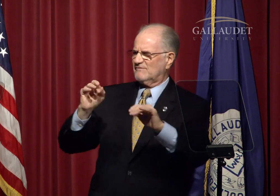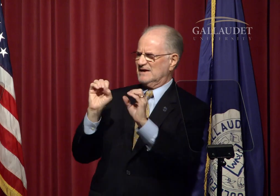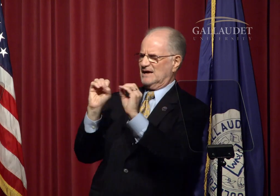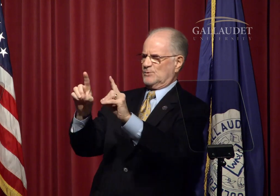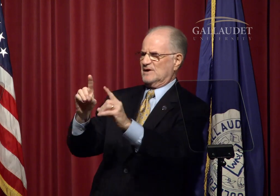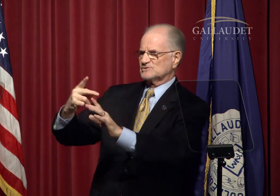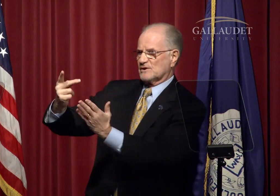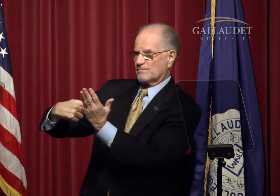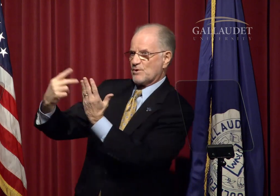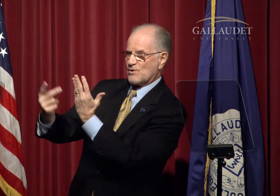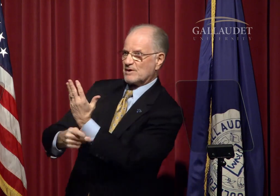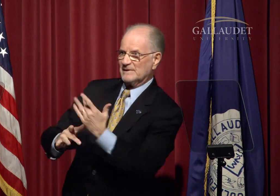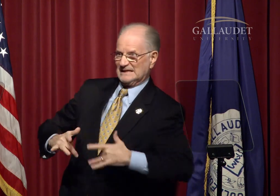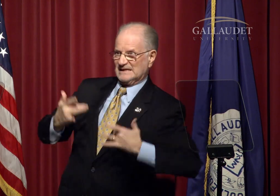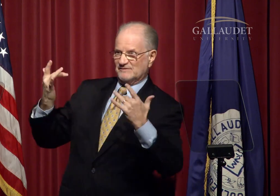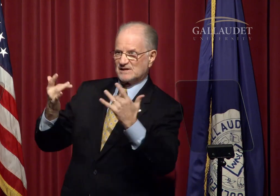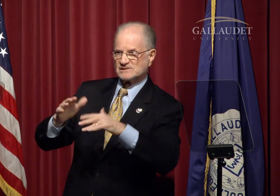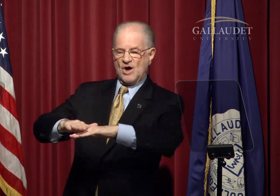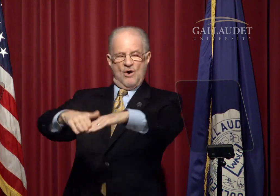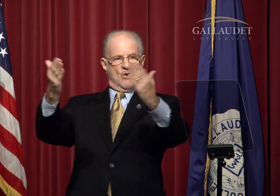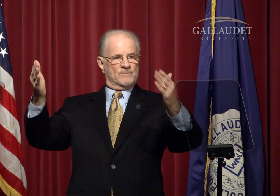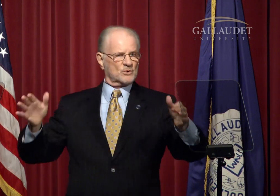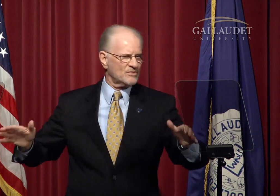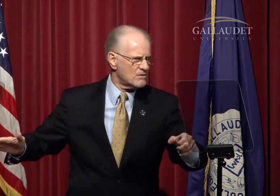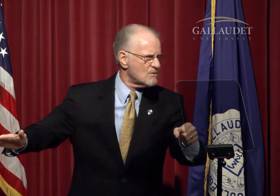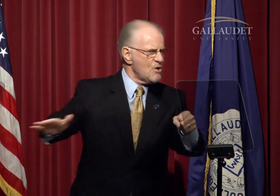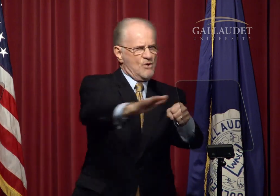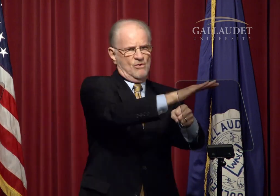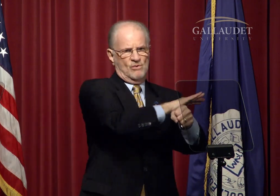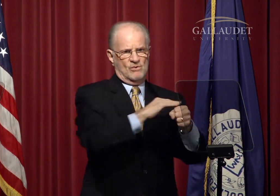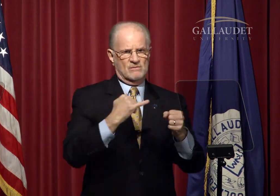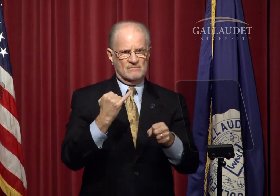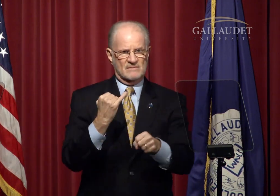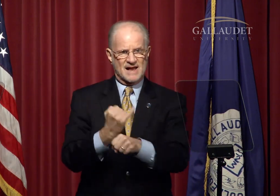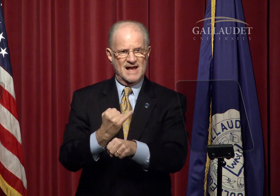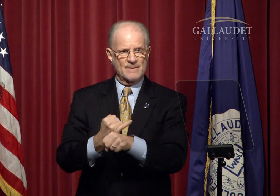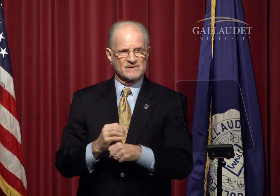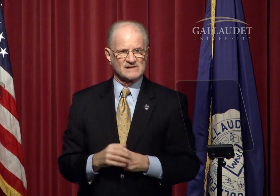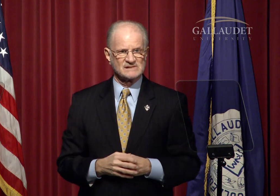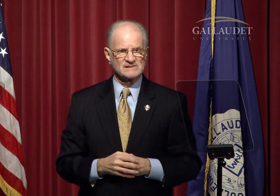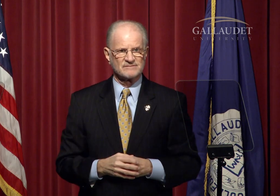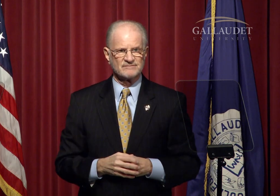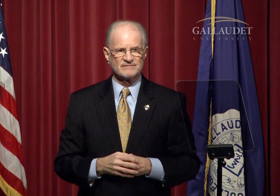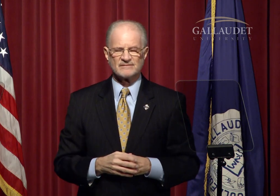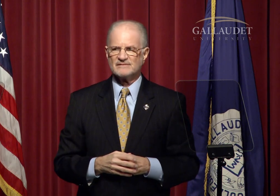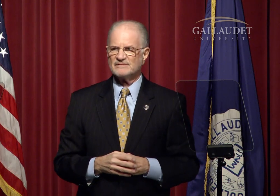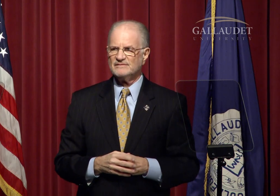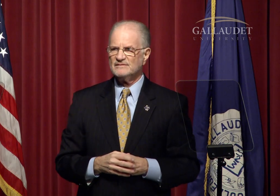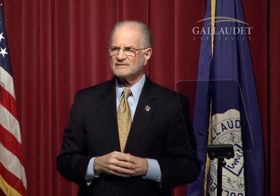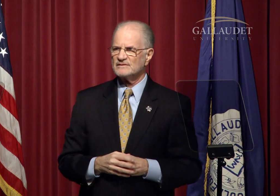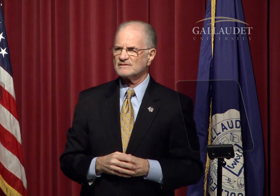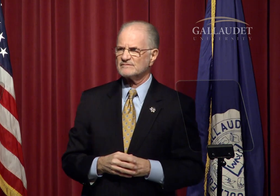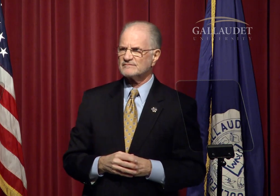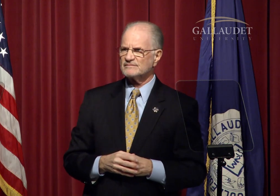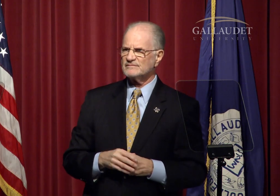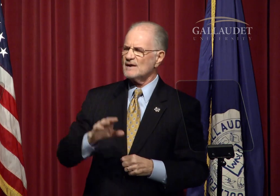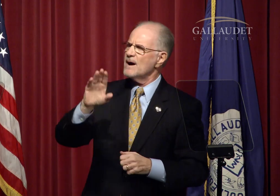of educational programming events open to the whole campus.